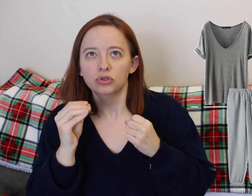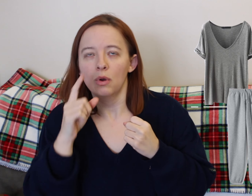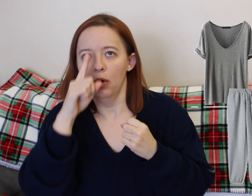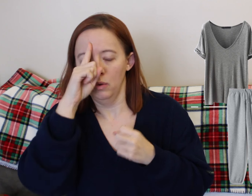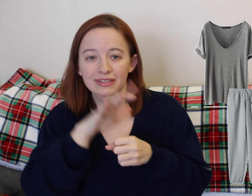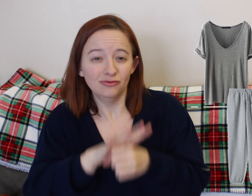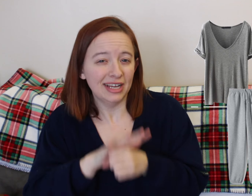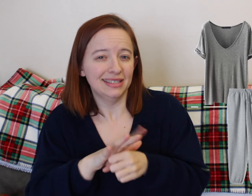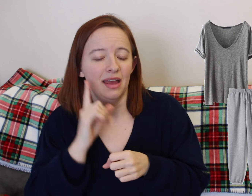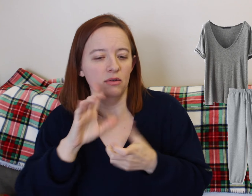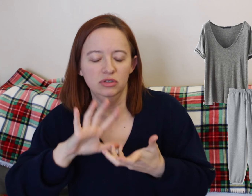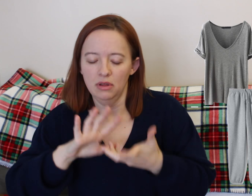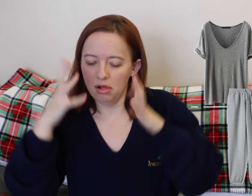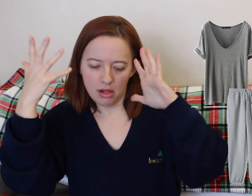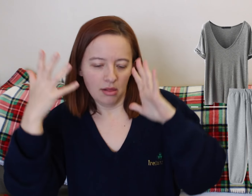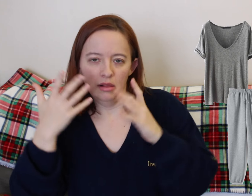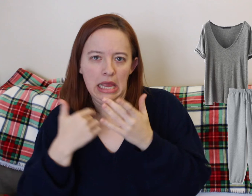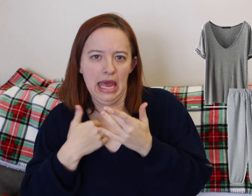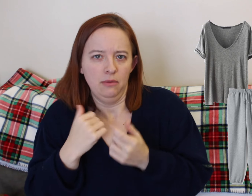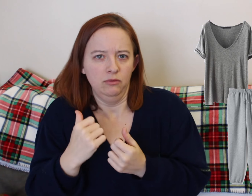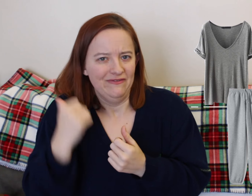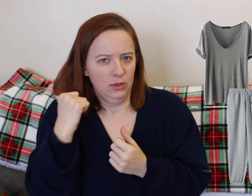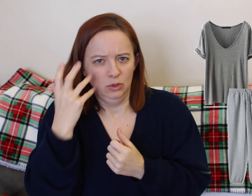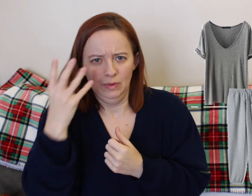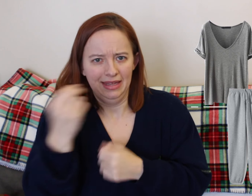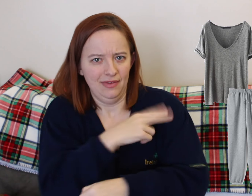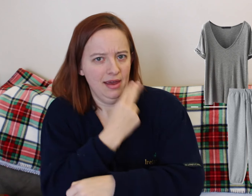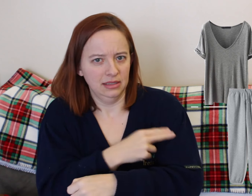You can always just keep them in the car, like in a separate bag or something. Just put it in the car beforehand.